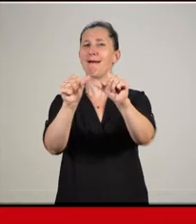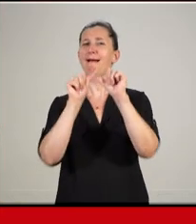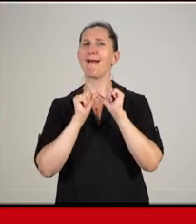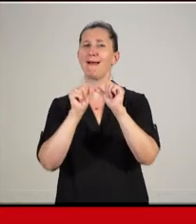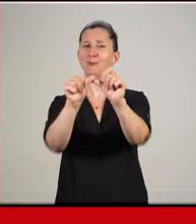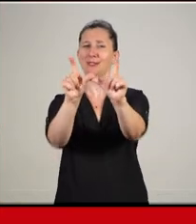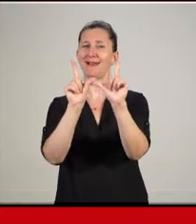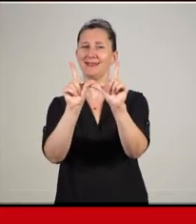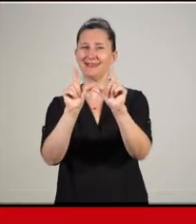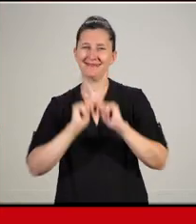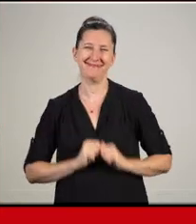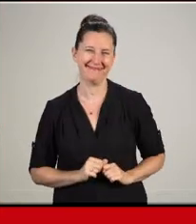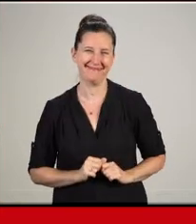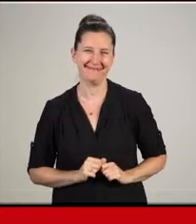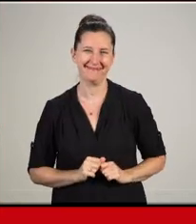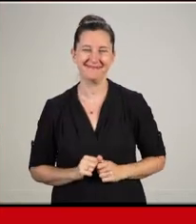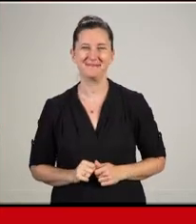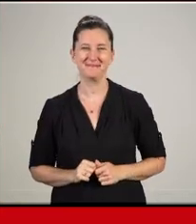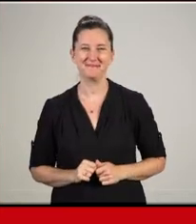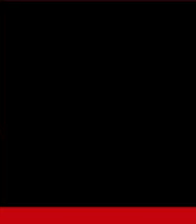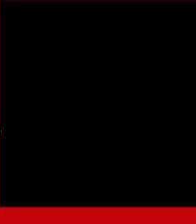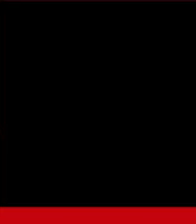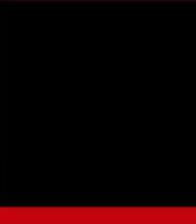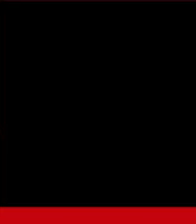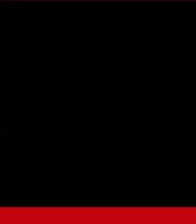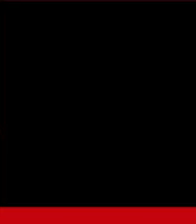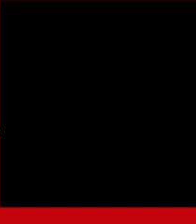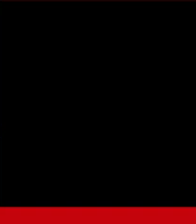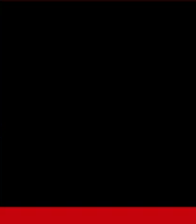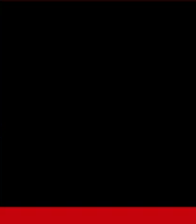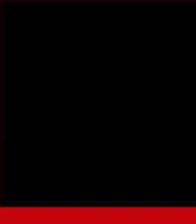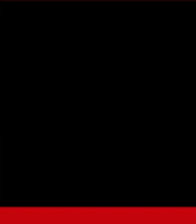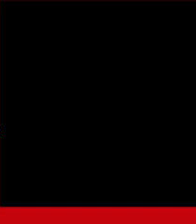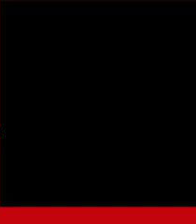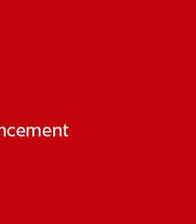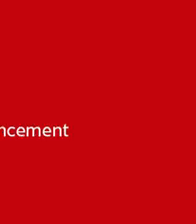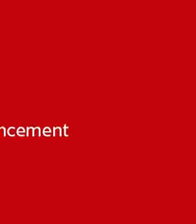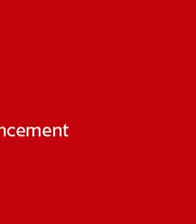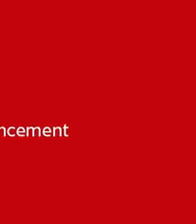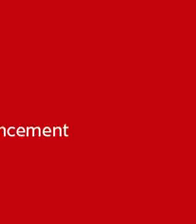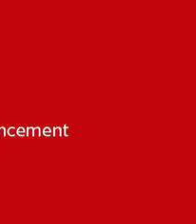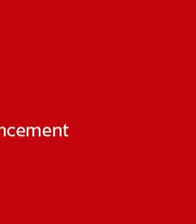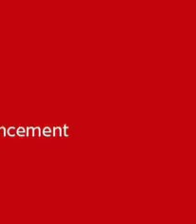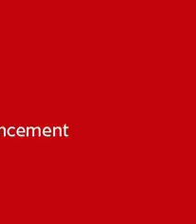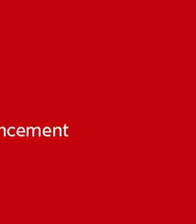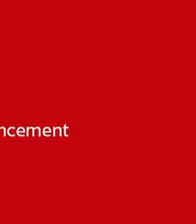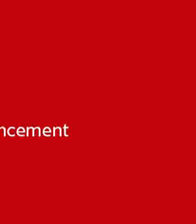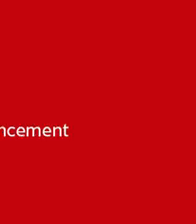[UW-Madison Marching Band plays "If You Want to Be a Badger"]